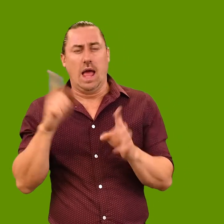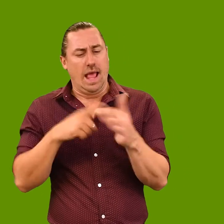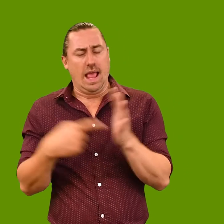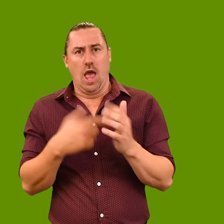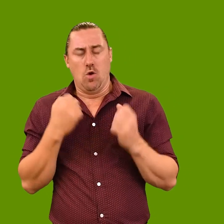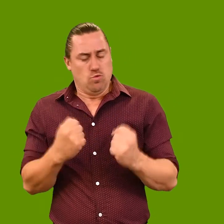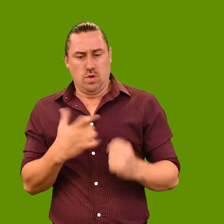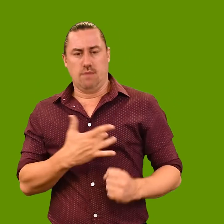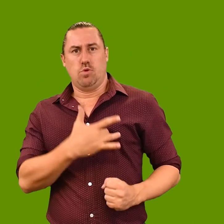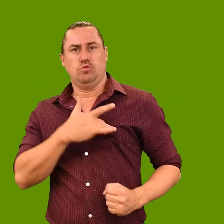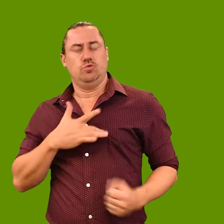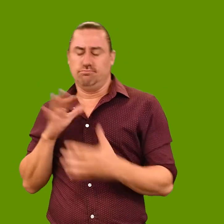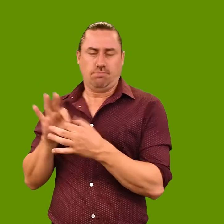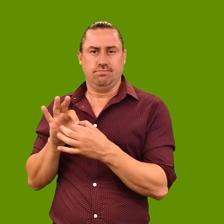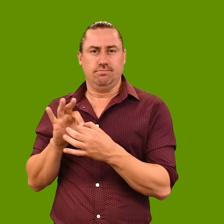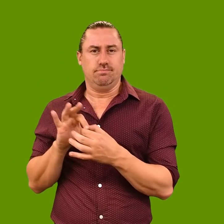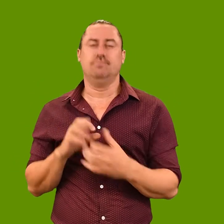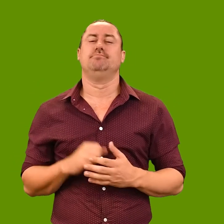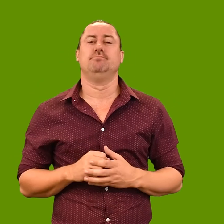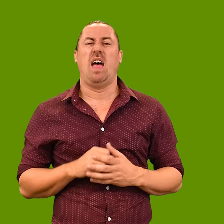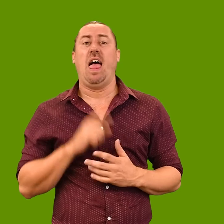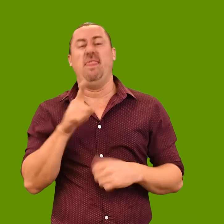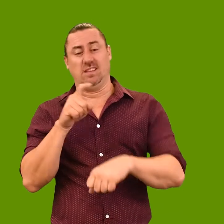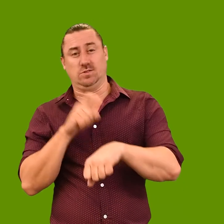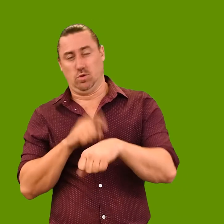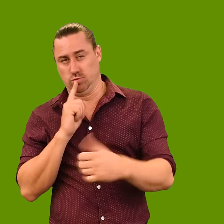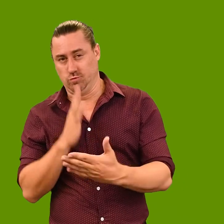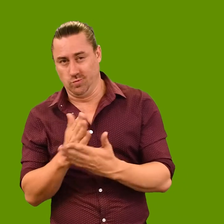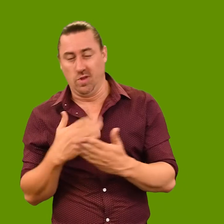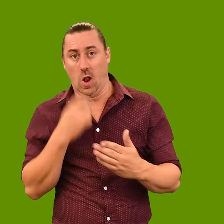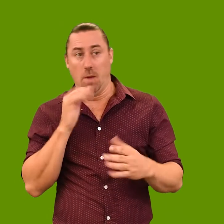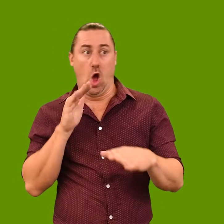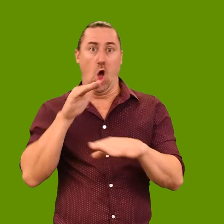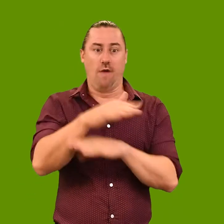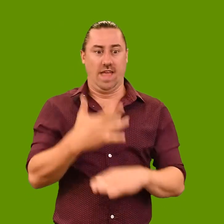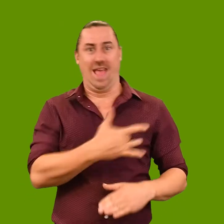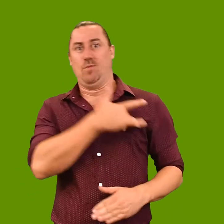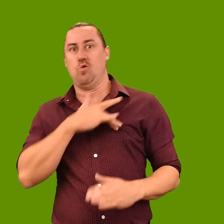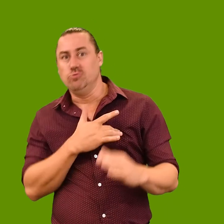I thought it would make a great painting, so simple but so powerful; however, my emotional register was so overflowing,